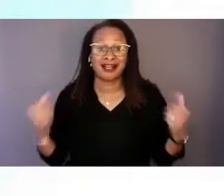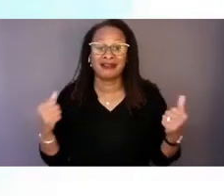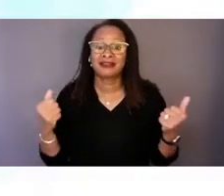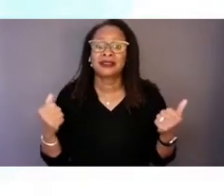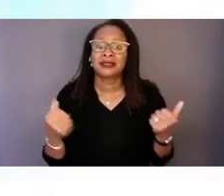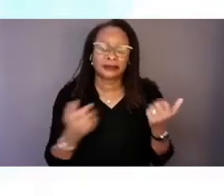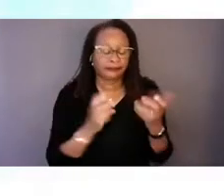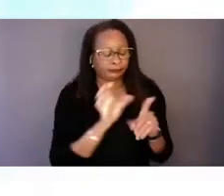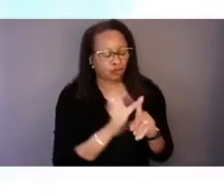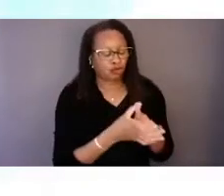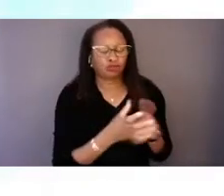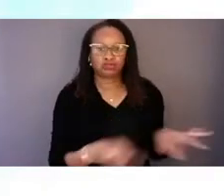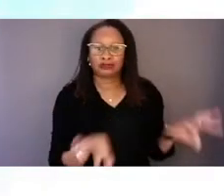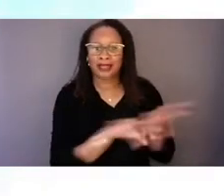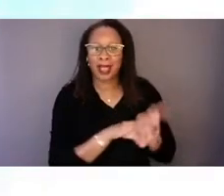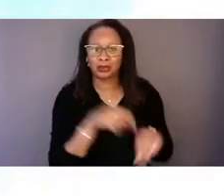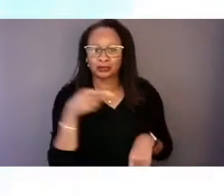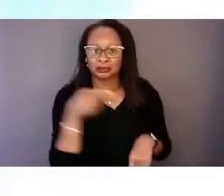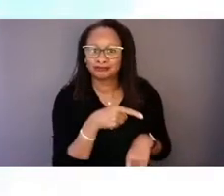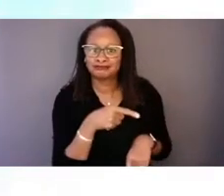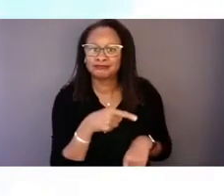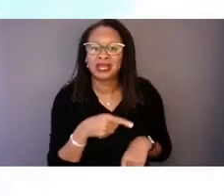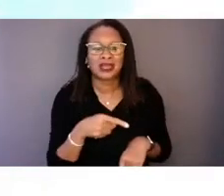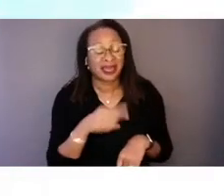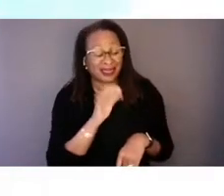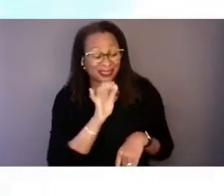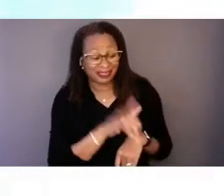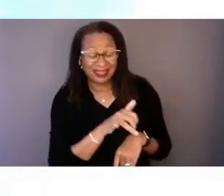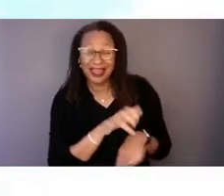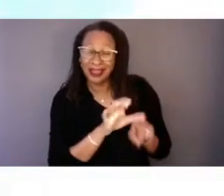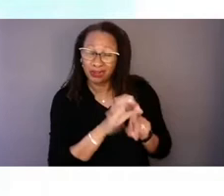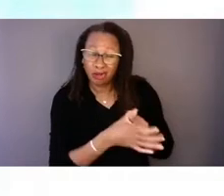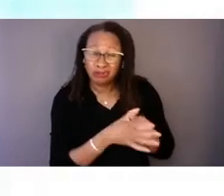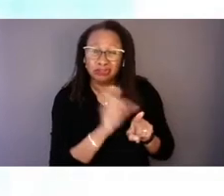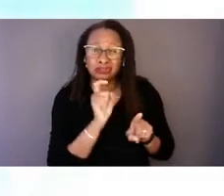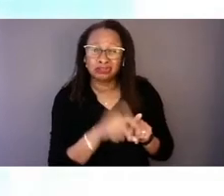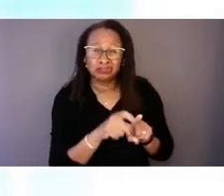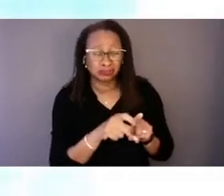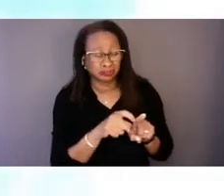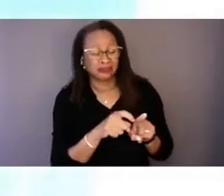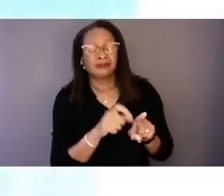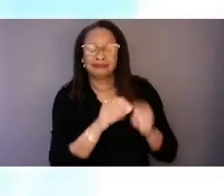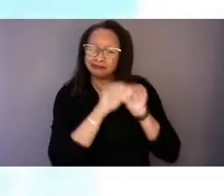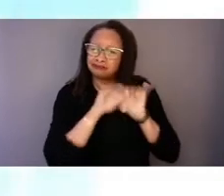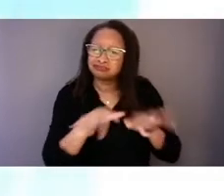It should echo through the corridors and communities of this nation.